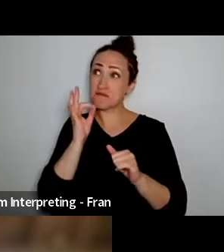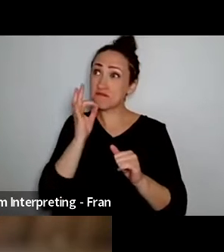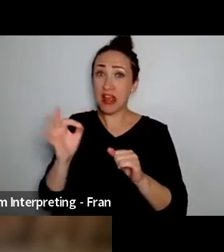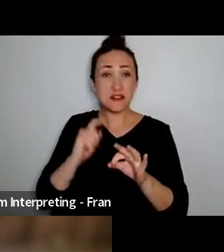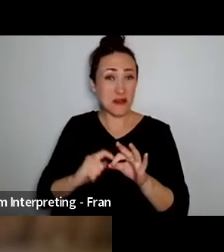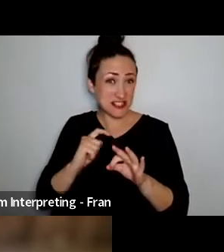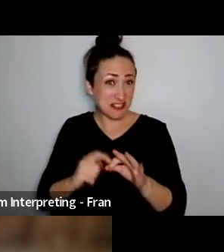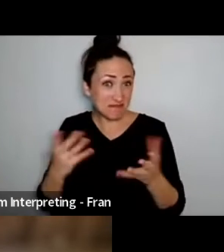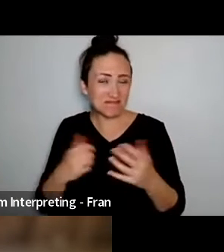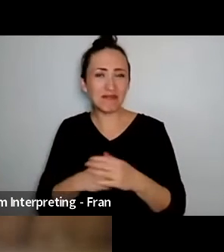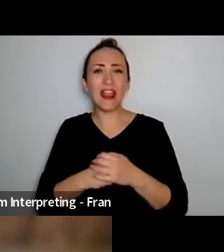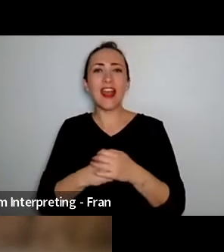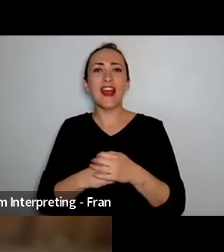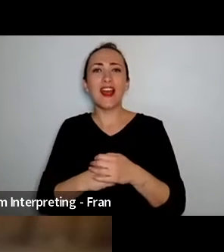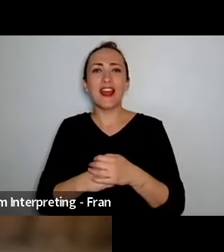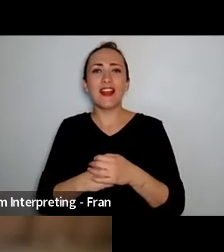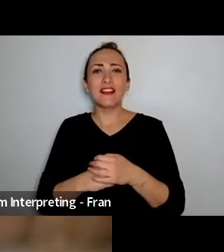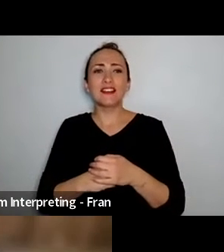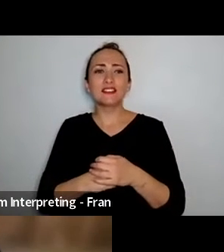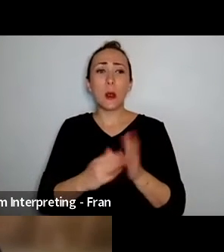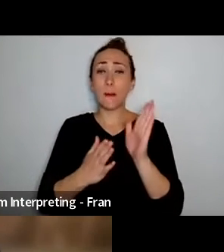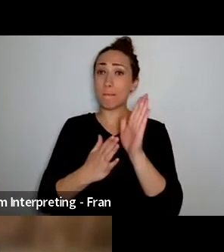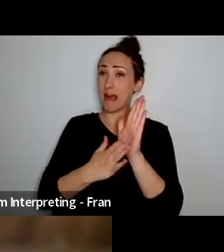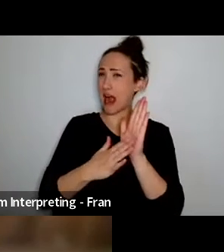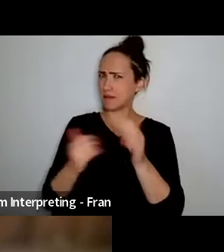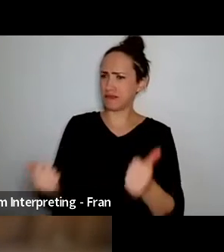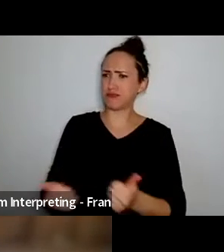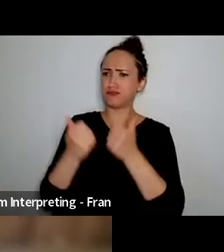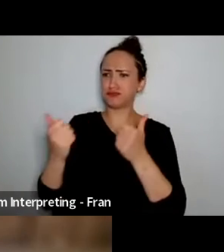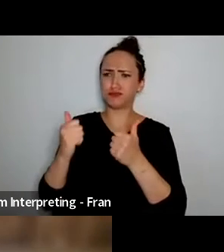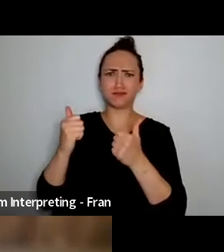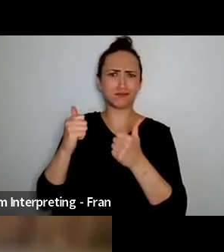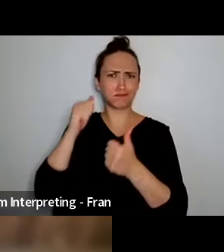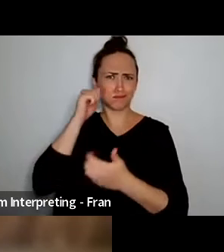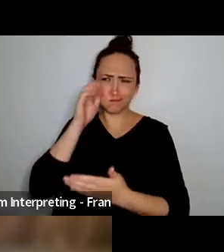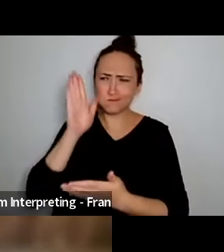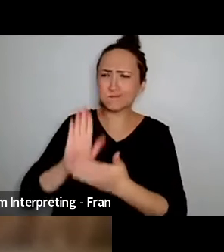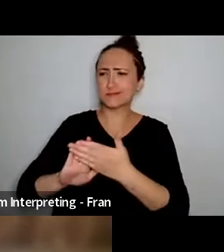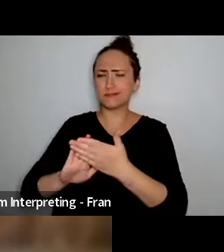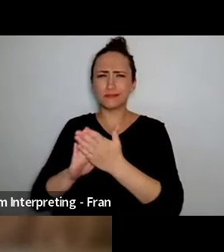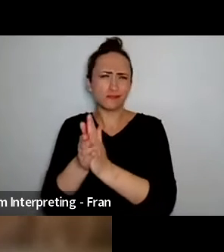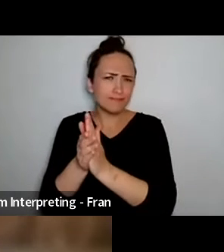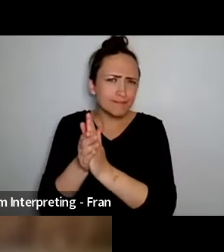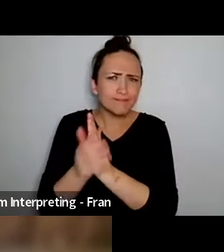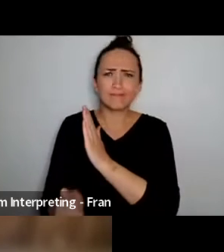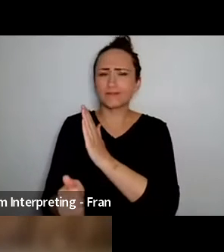you've had such a wonderful established career as a, as a choreographer and not